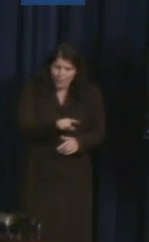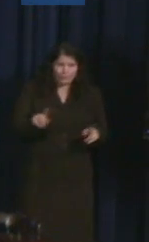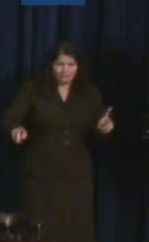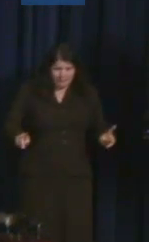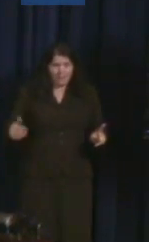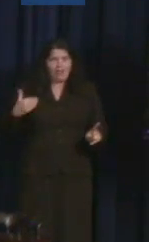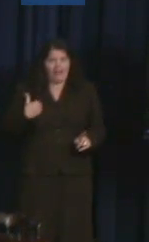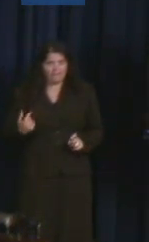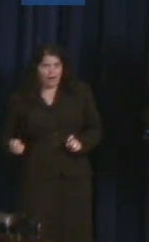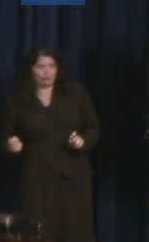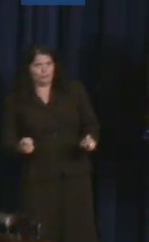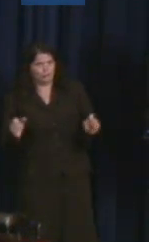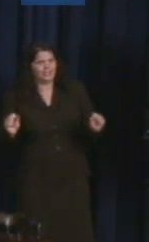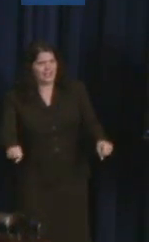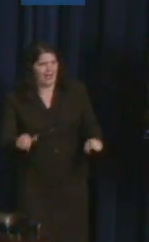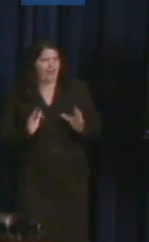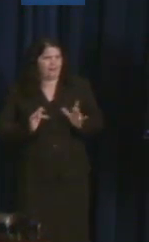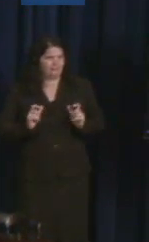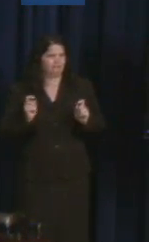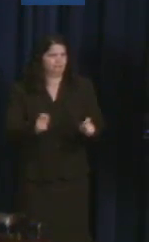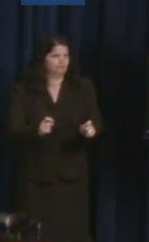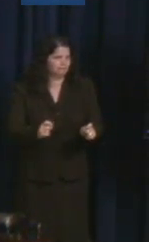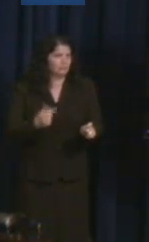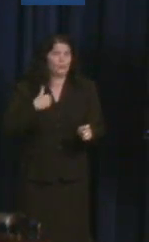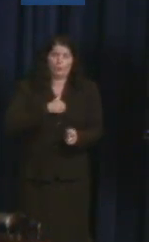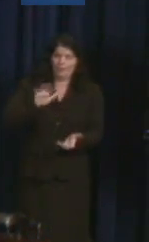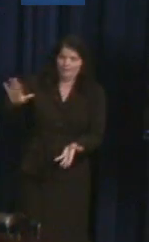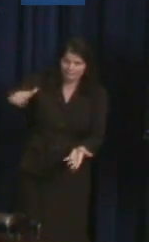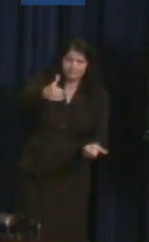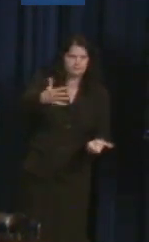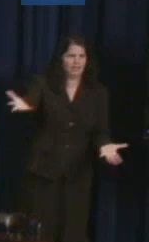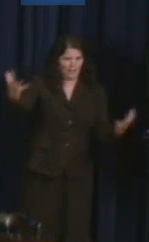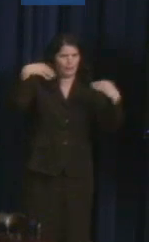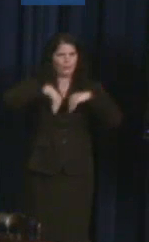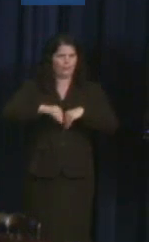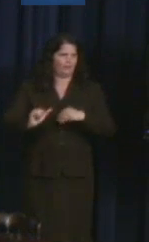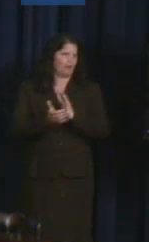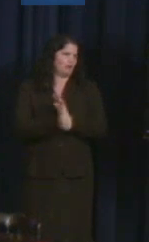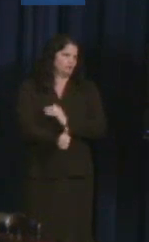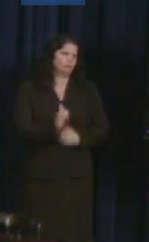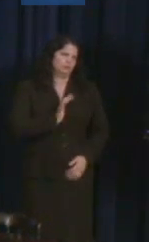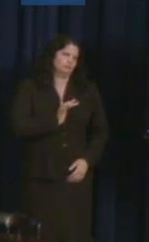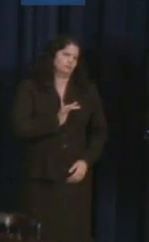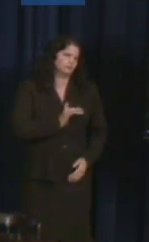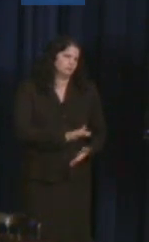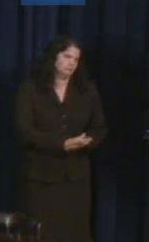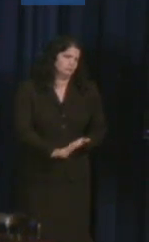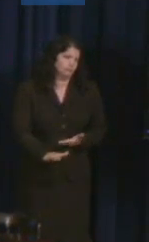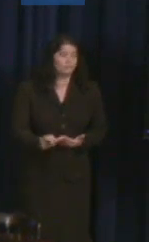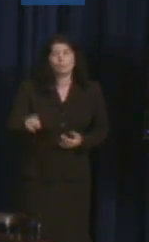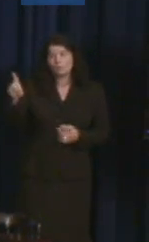because the more inclusive our workforce is the more successful we all are. So this is a commitment that the President is making and